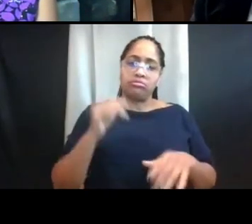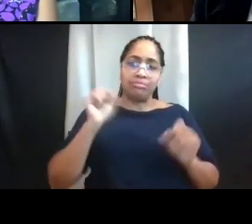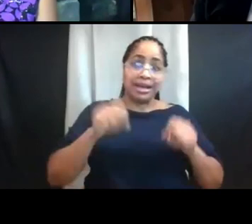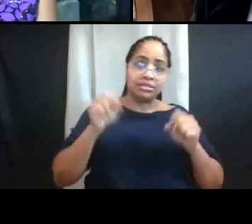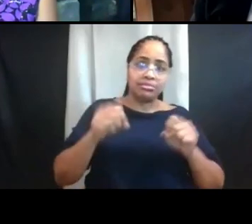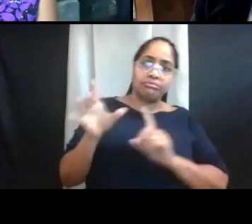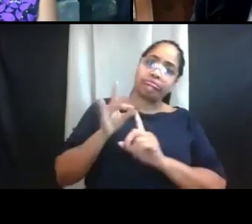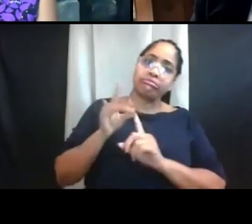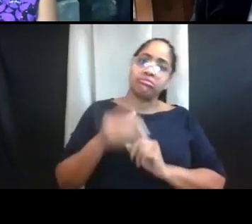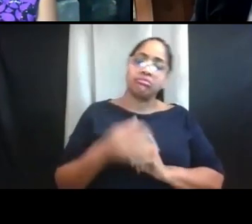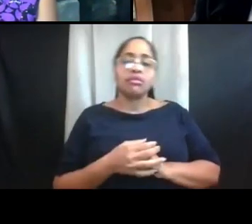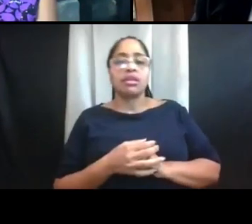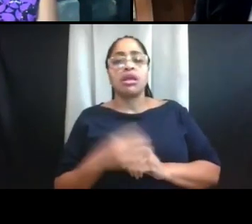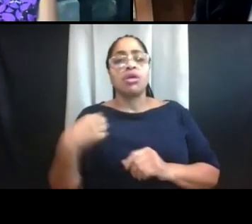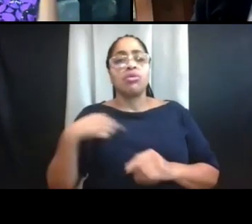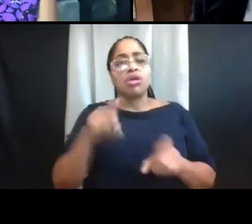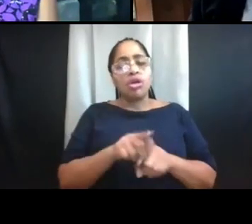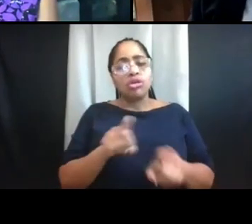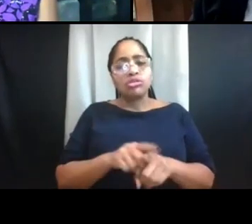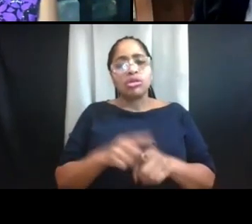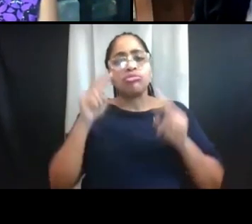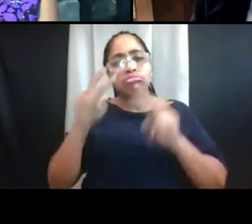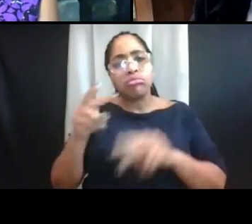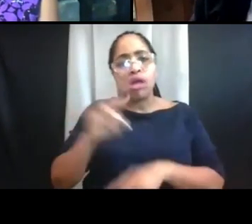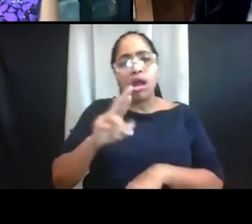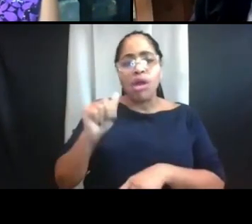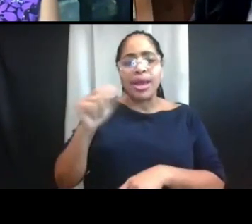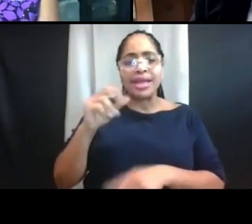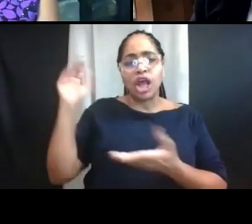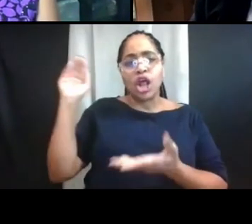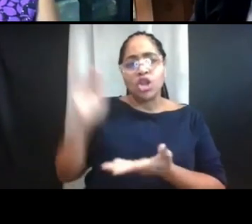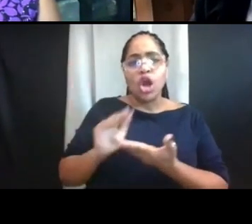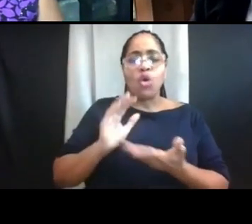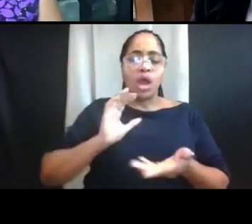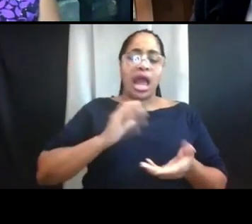that we need to lower the resident-to-RA ratio.